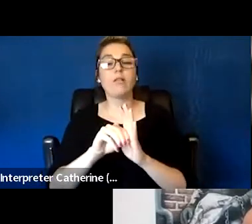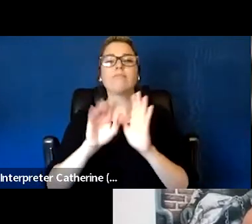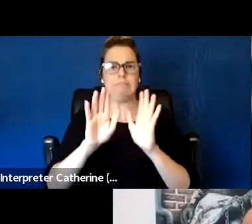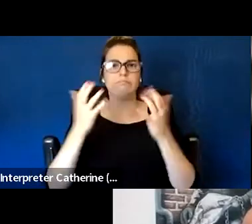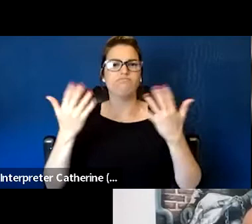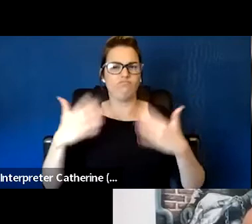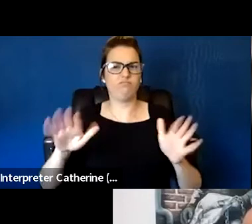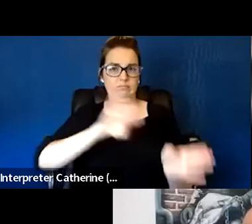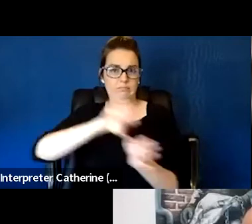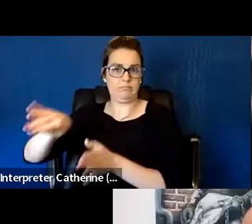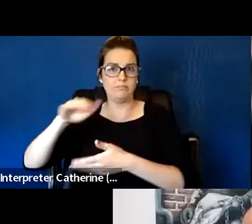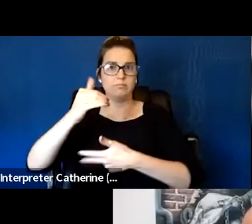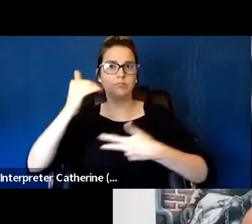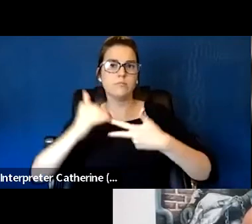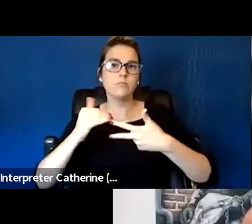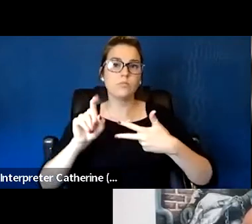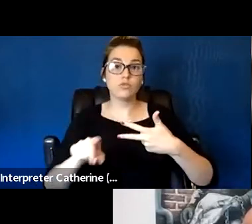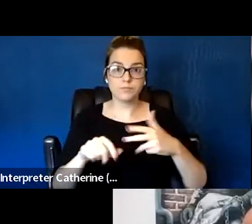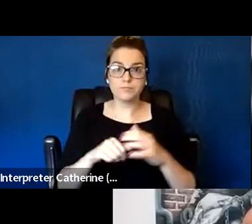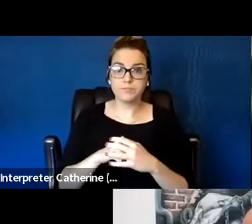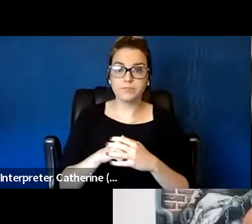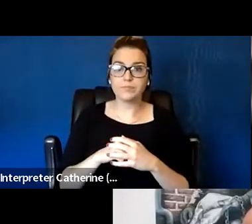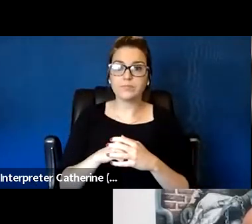which is how the staff themselves are faring.